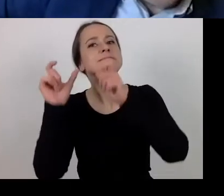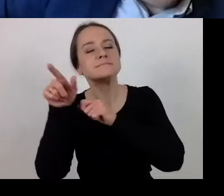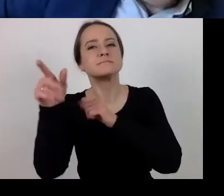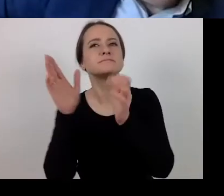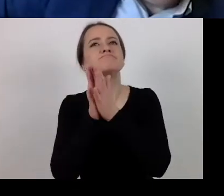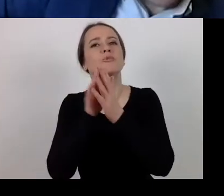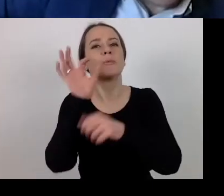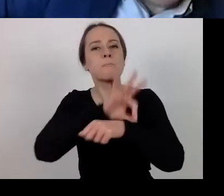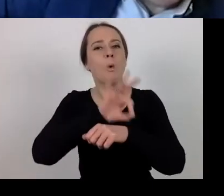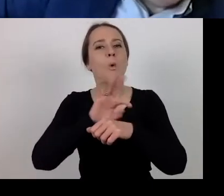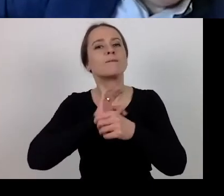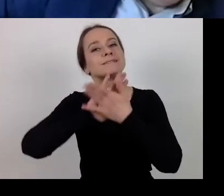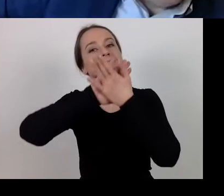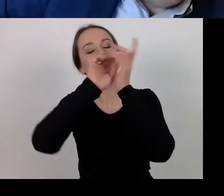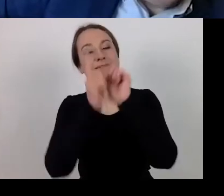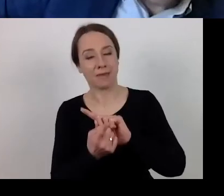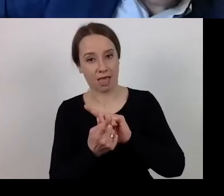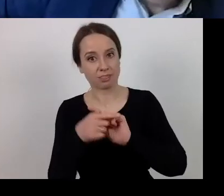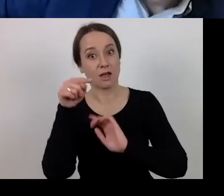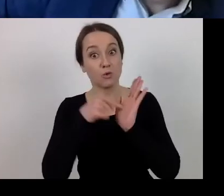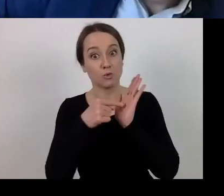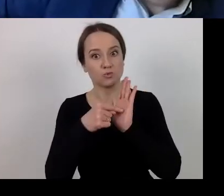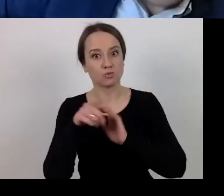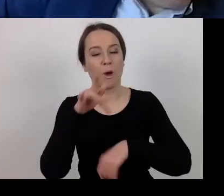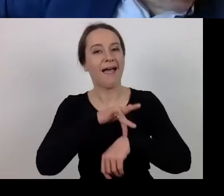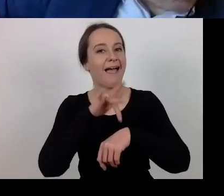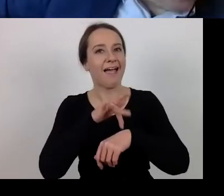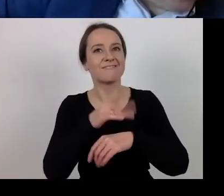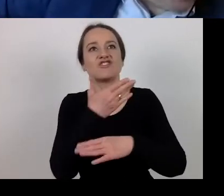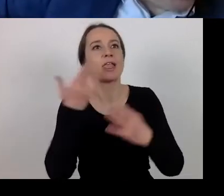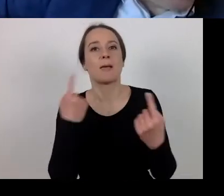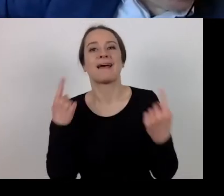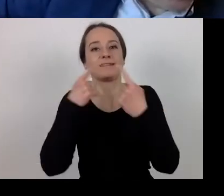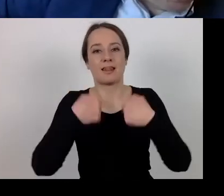They will result in the failure to achieve certain tasks.